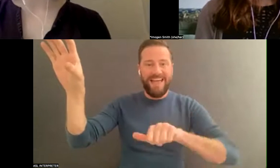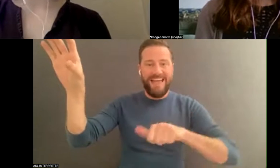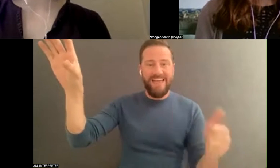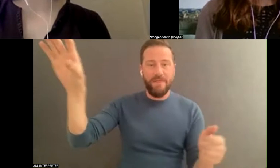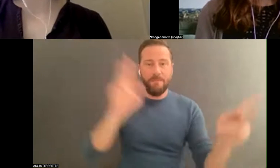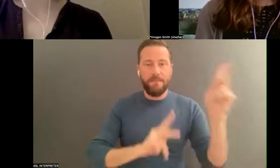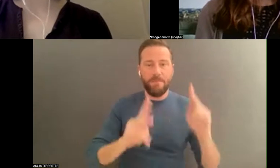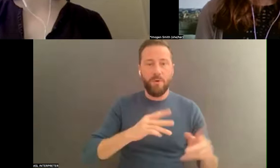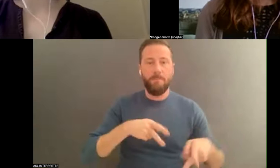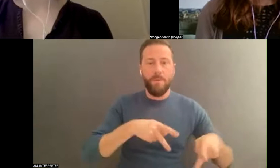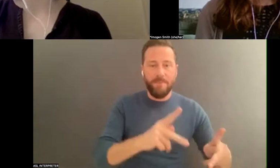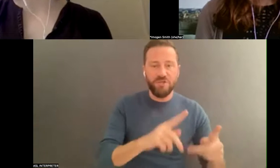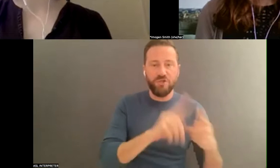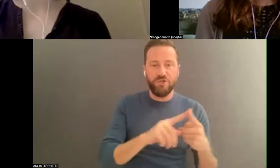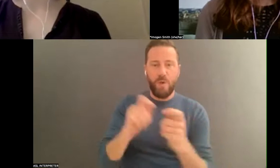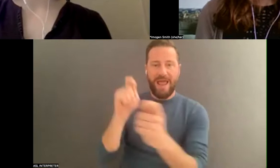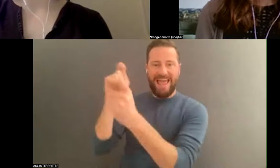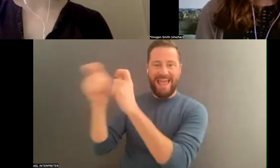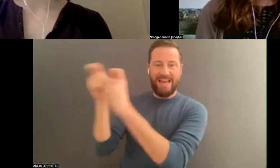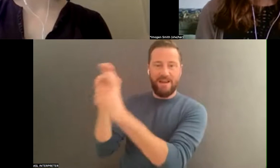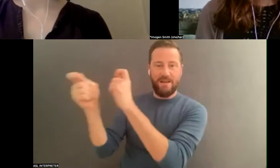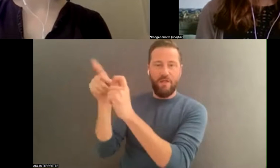give people permission who you really, really trust not